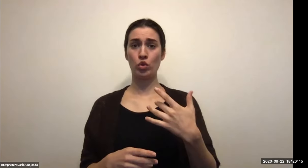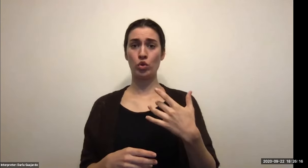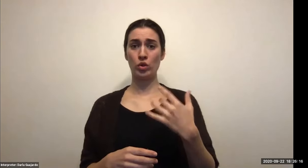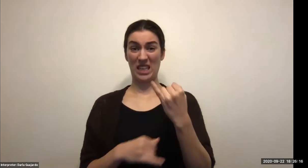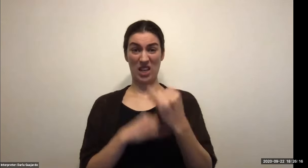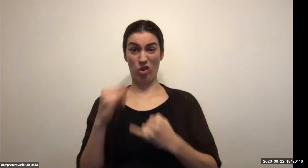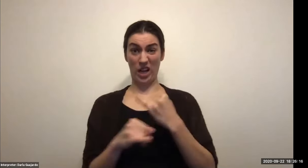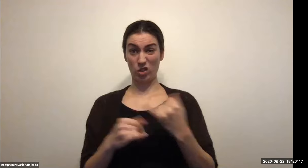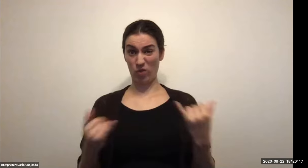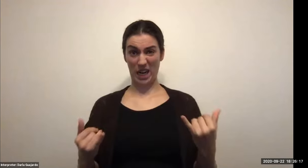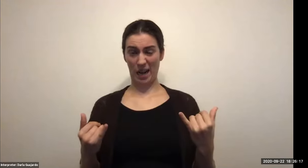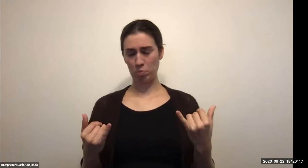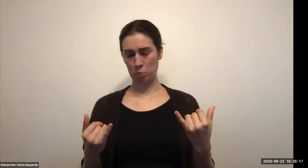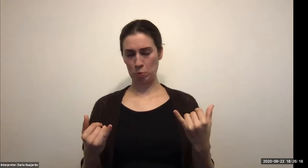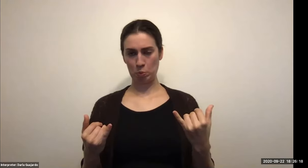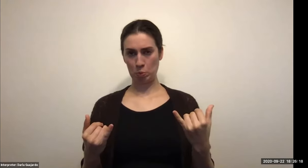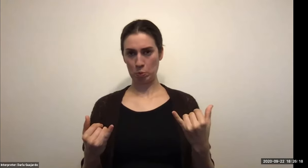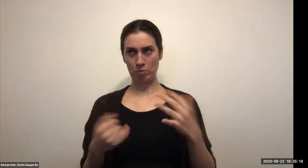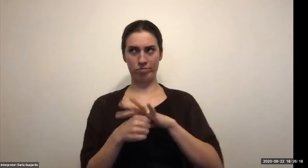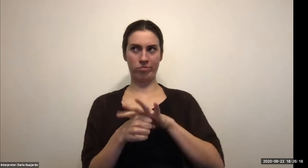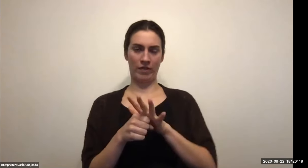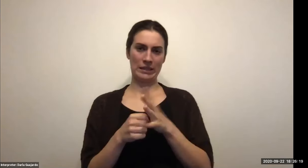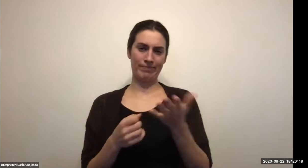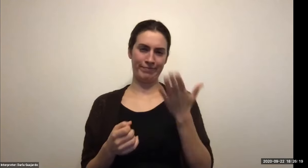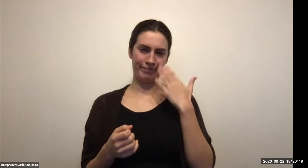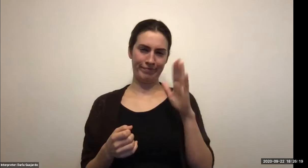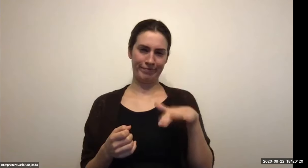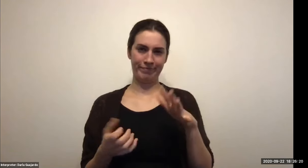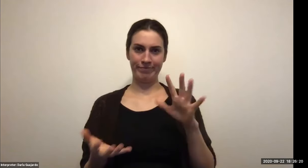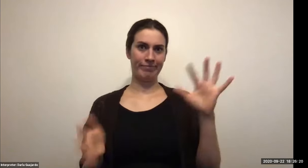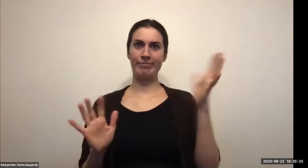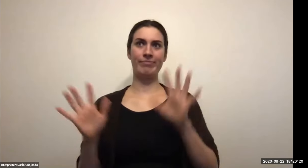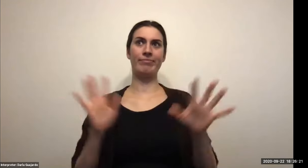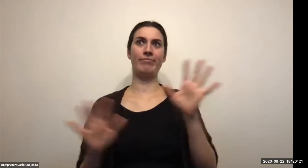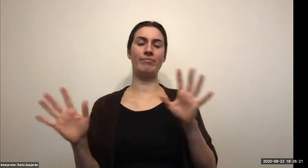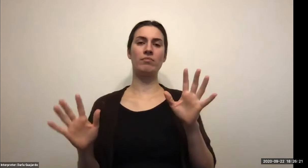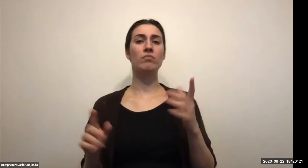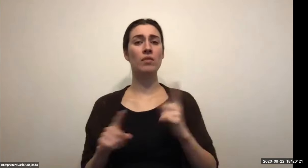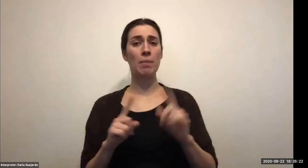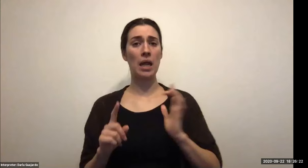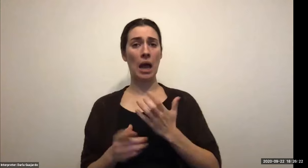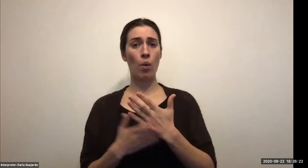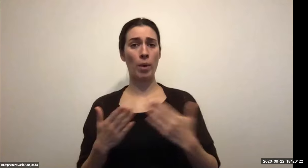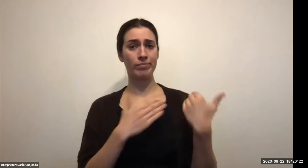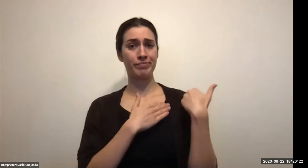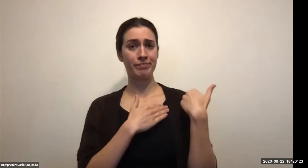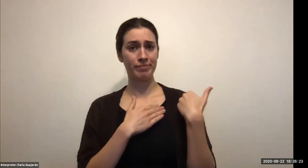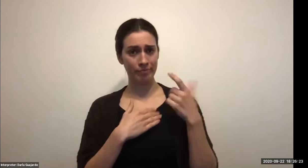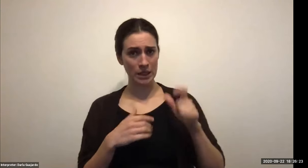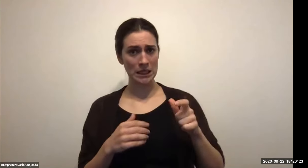Keith Wolling: What are you going to give them to tell them who you are. So I suggest as students, you always have a business card that you can design on your own.